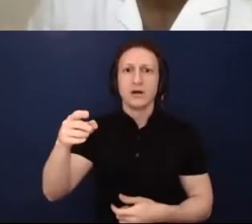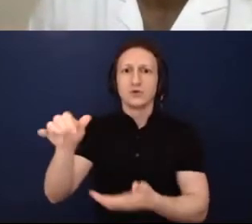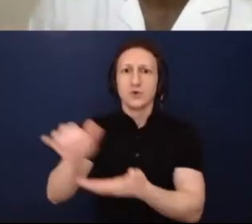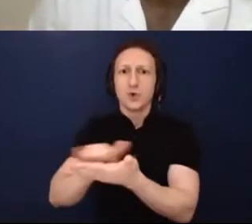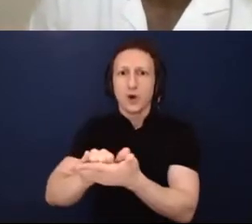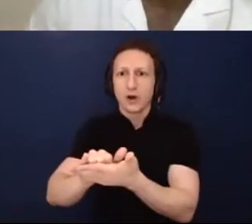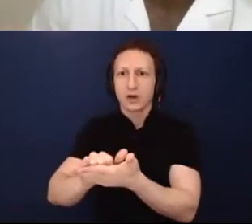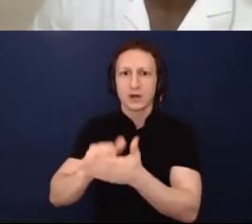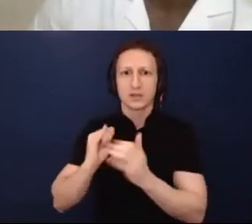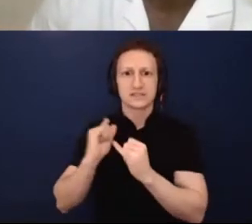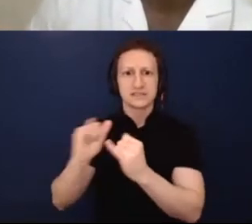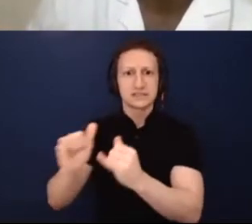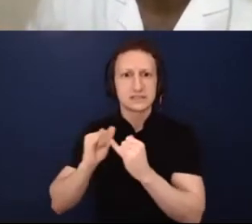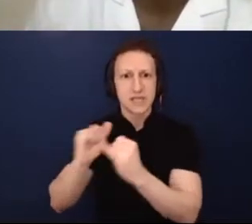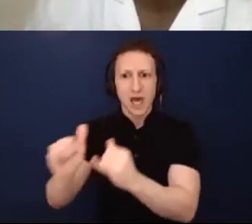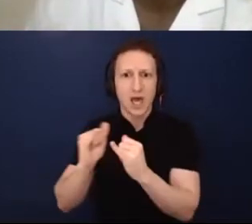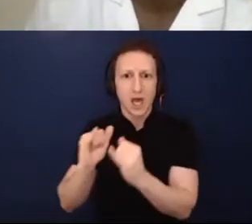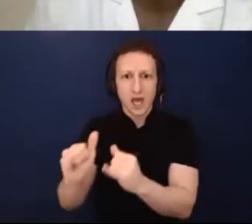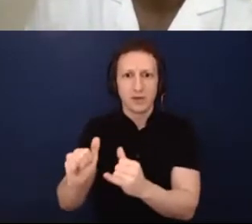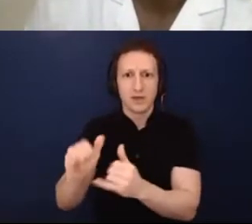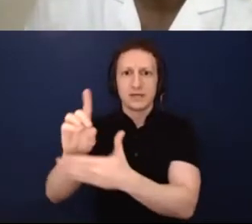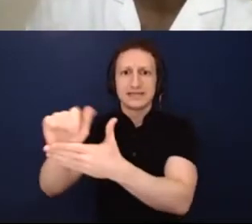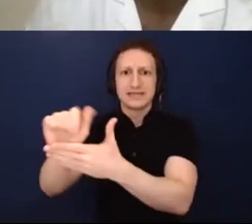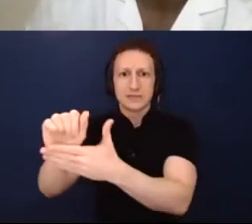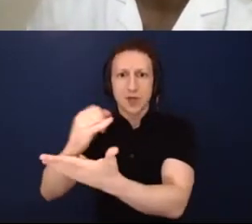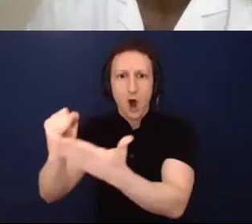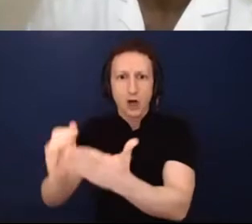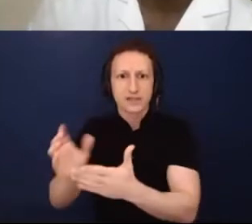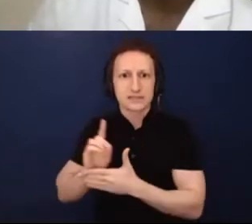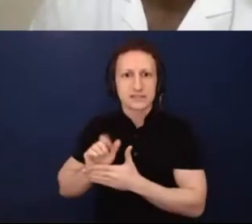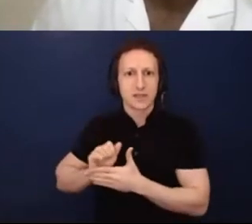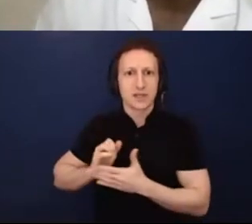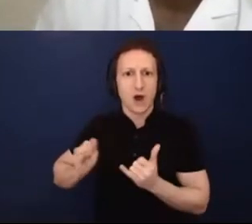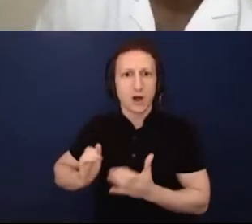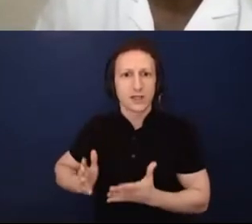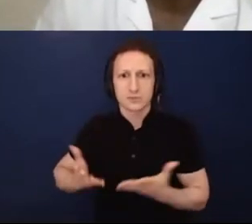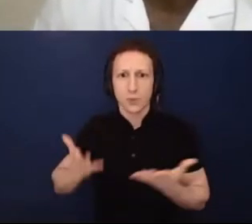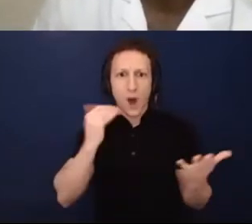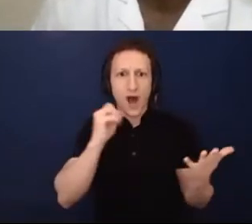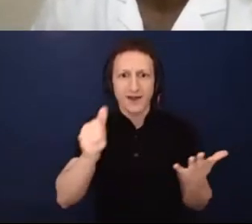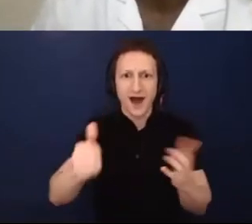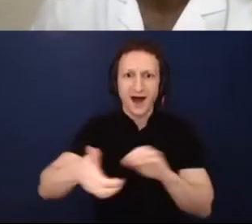Why are we not cross-pollinating?" We're looking at doing our first fully